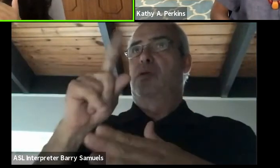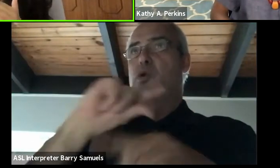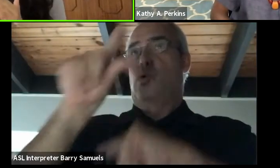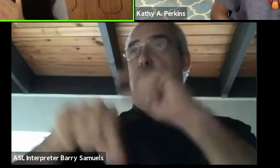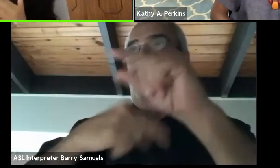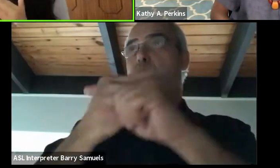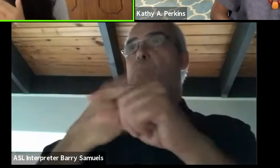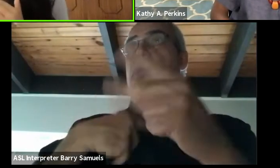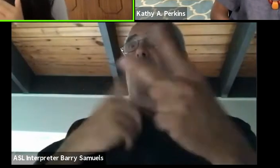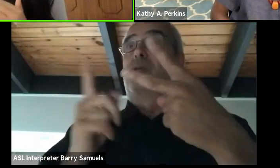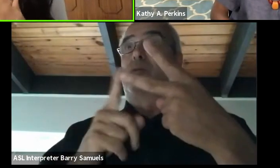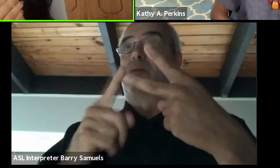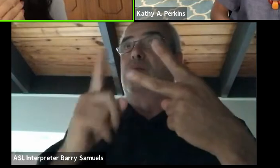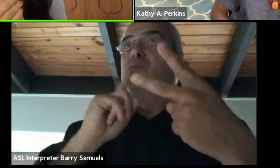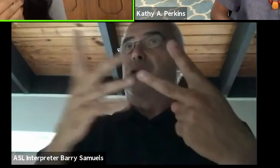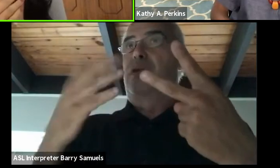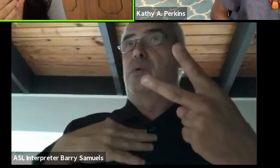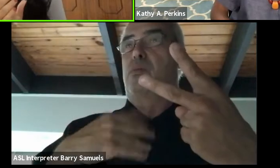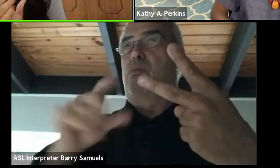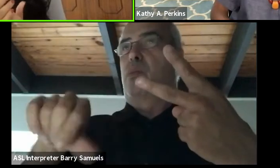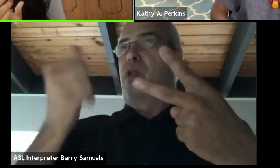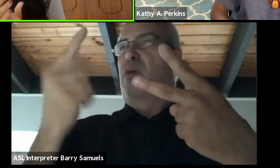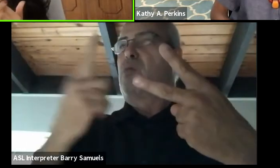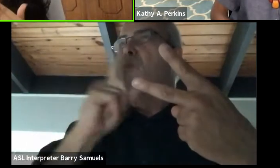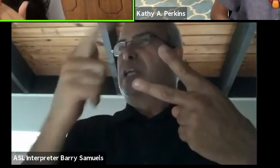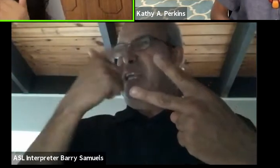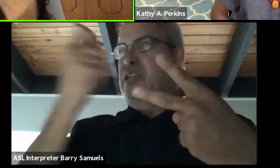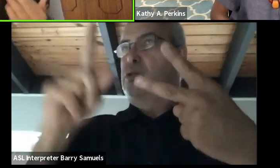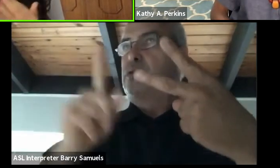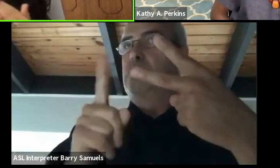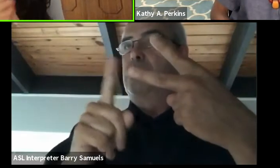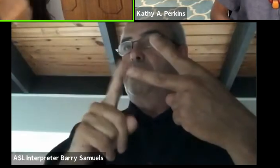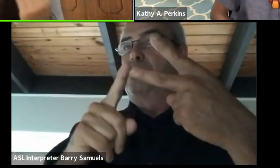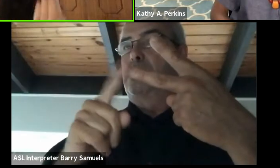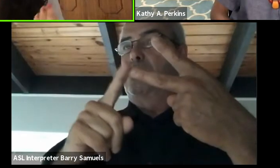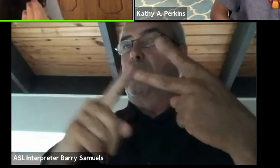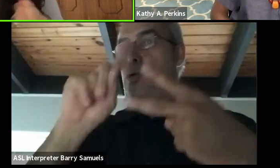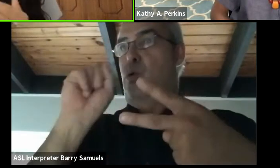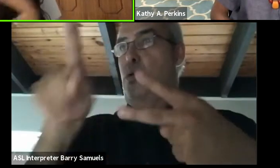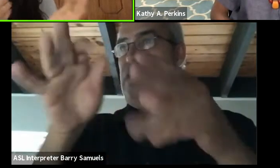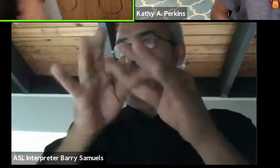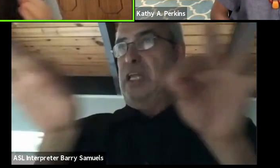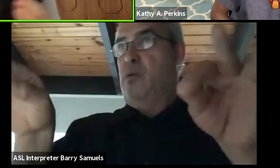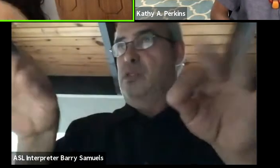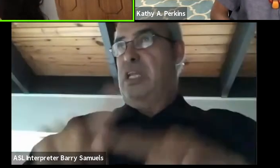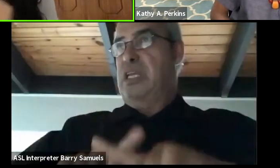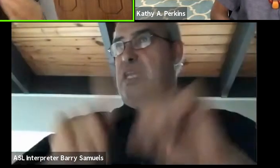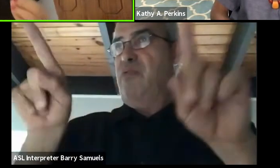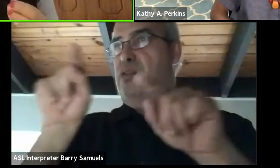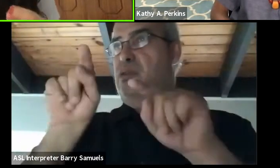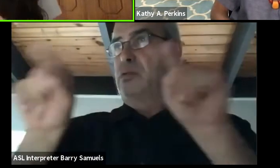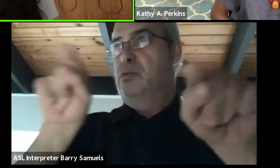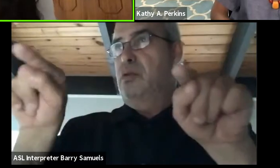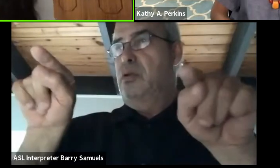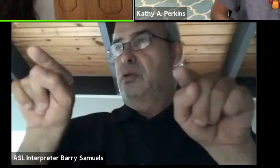And so, you brought up really interestingly the question of language and the disparity of language and what that means in terms of accessibility